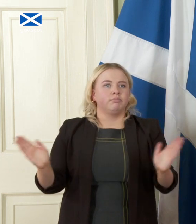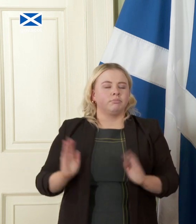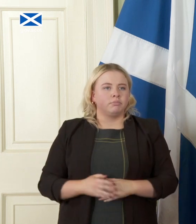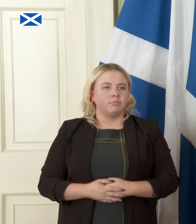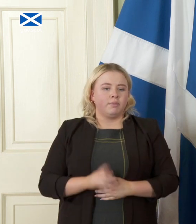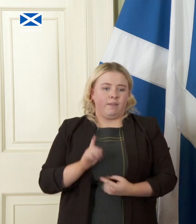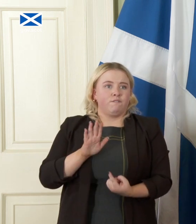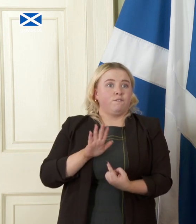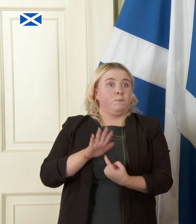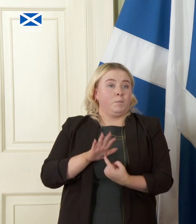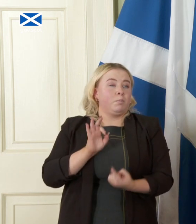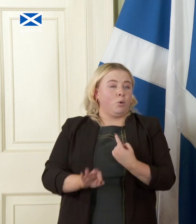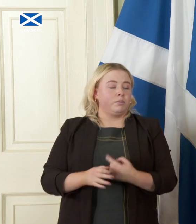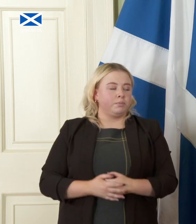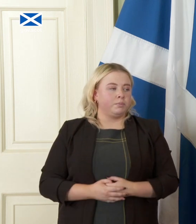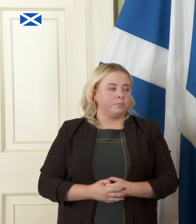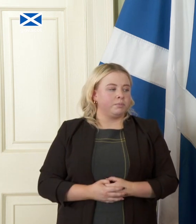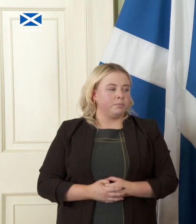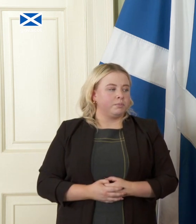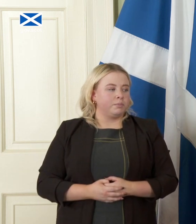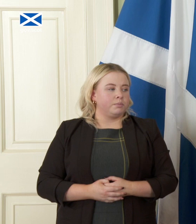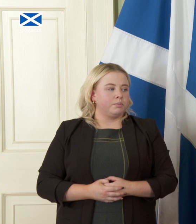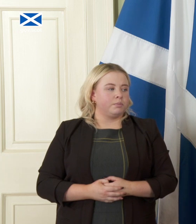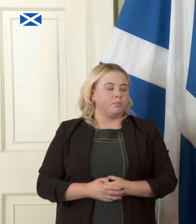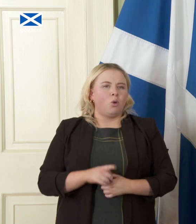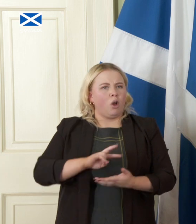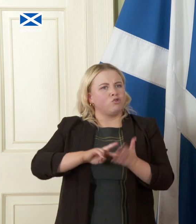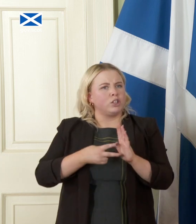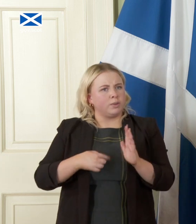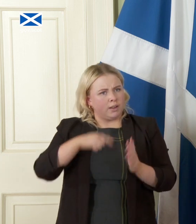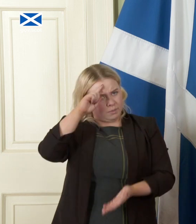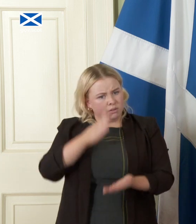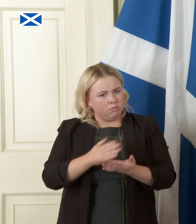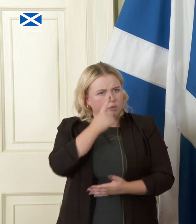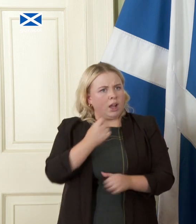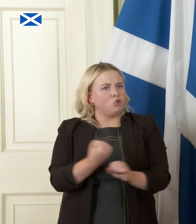first point to to make so these arrangements I believe can be done in a way that doesn't disrupt